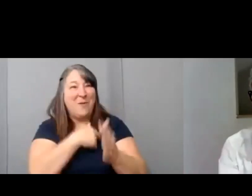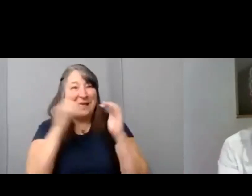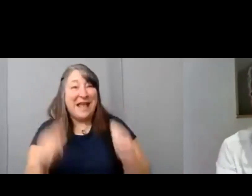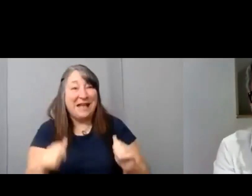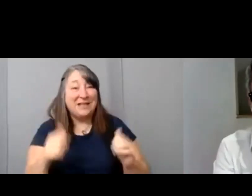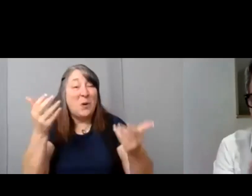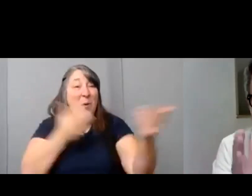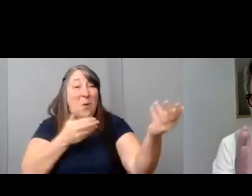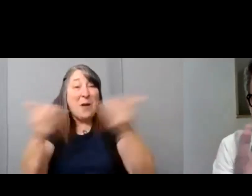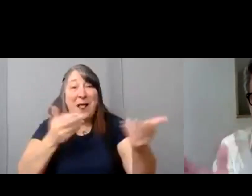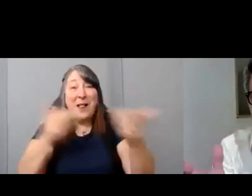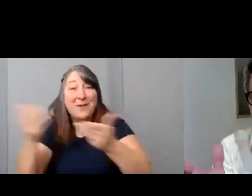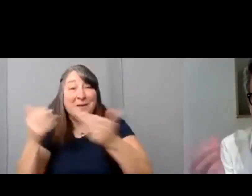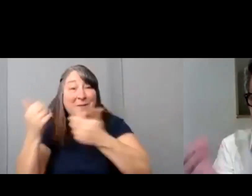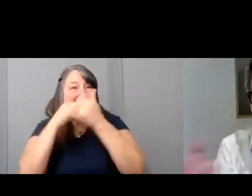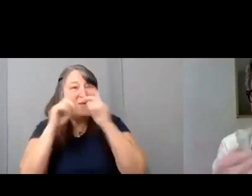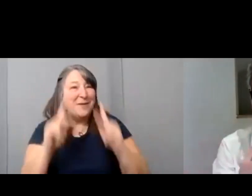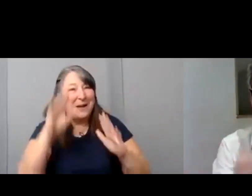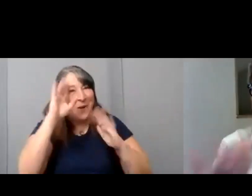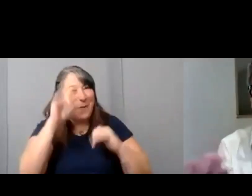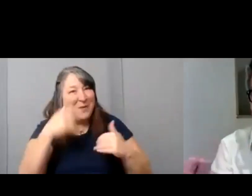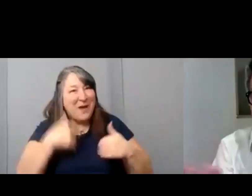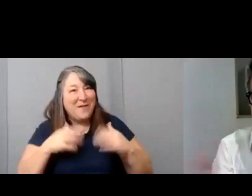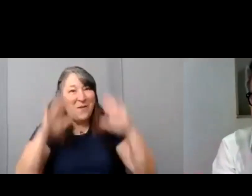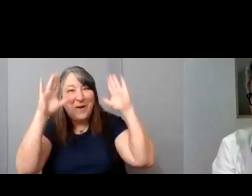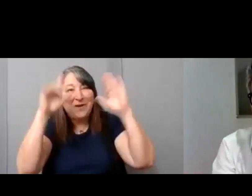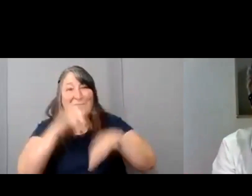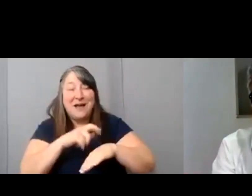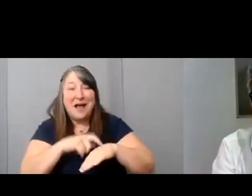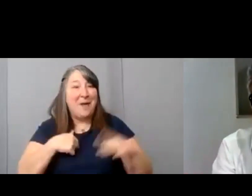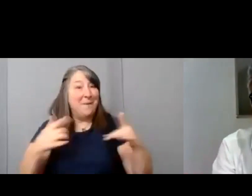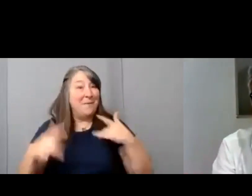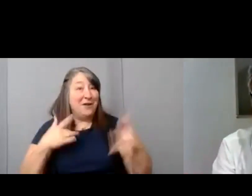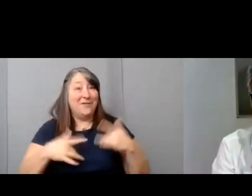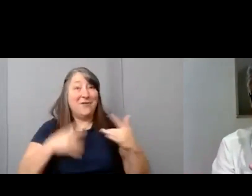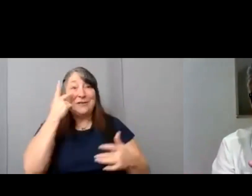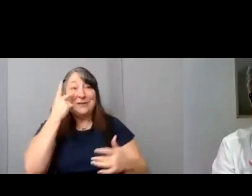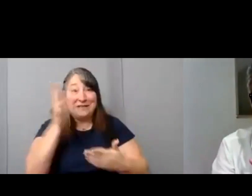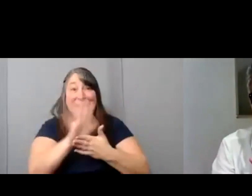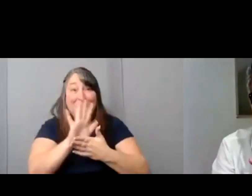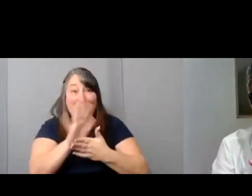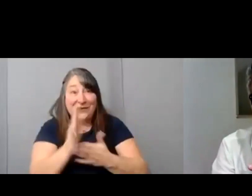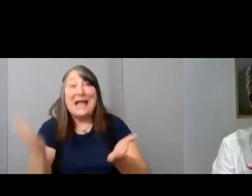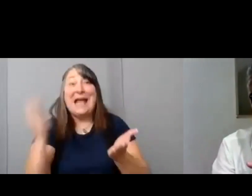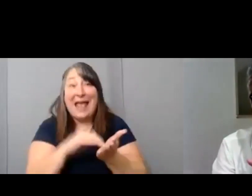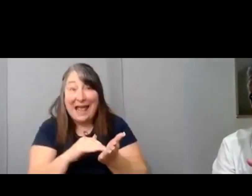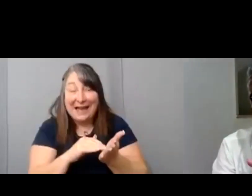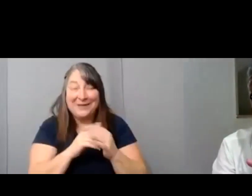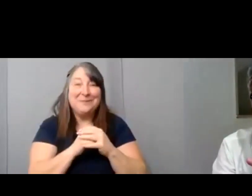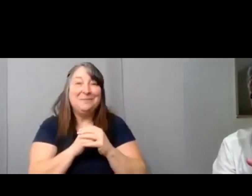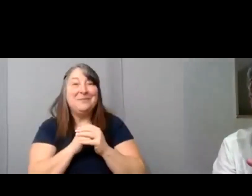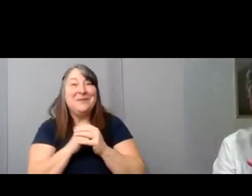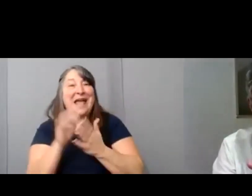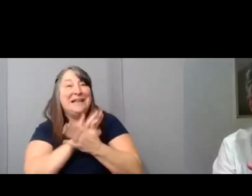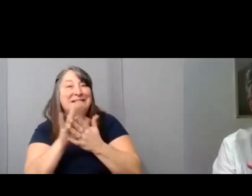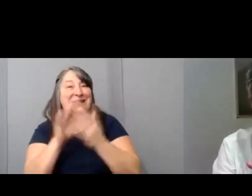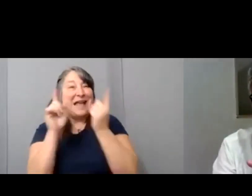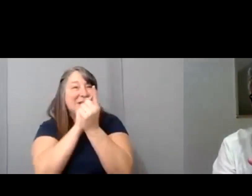Hope you have a wonderful time. It should be fun. I'm looking forward to seeing the films again. And uh and it's nice to meet those filmmakers